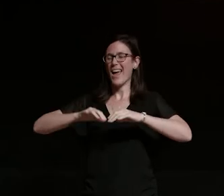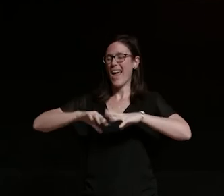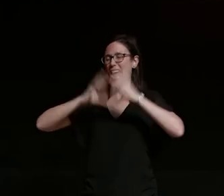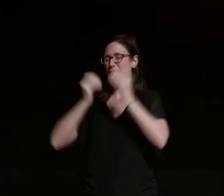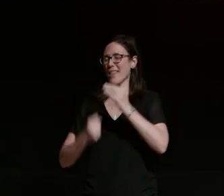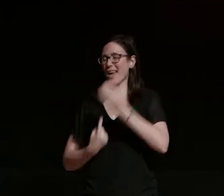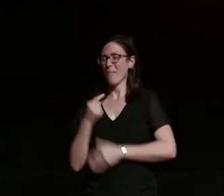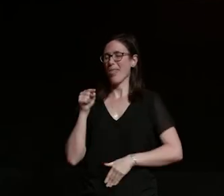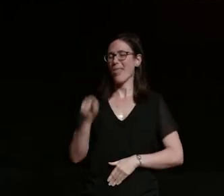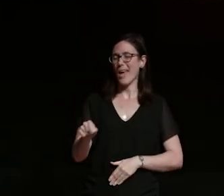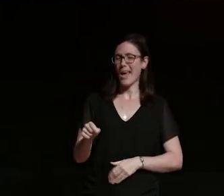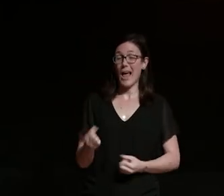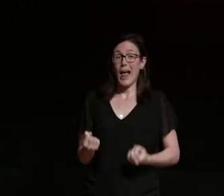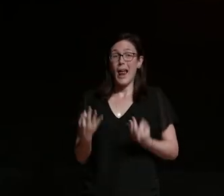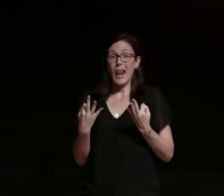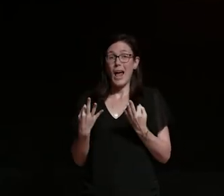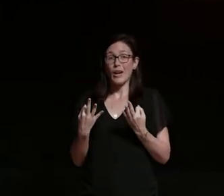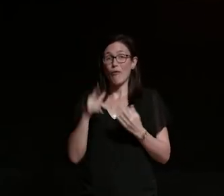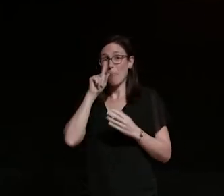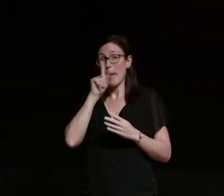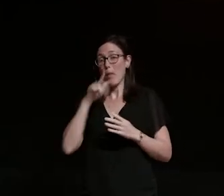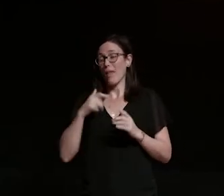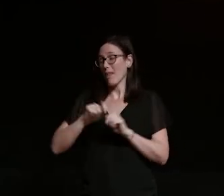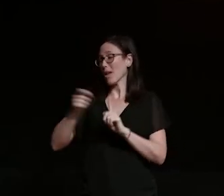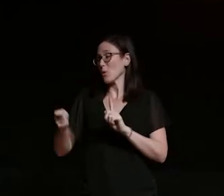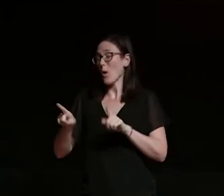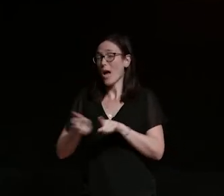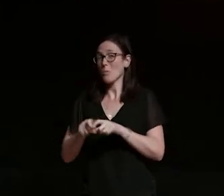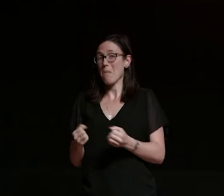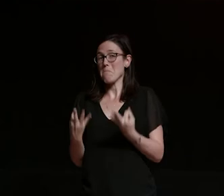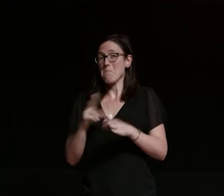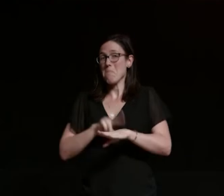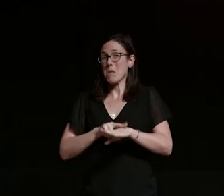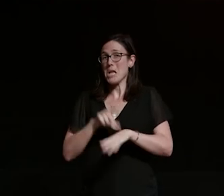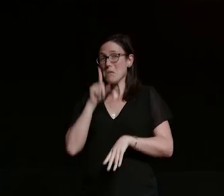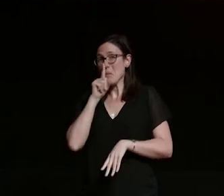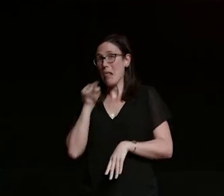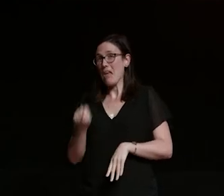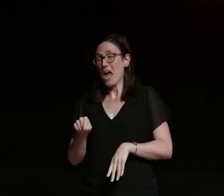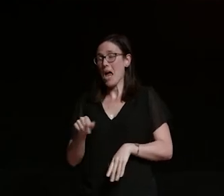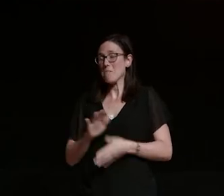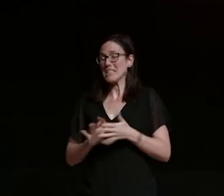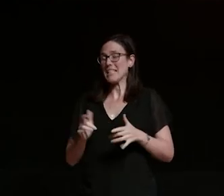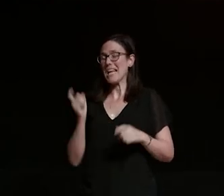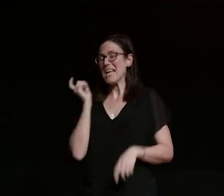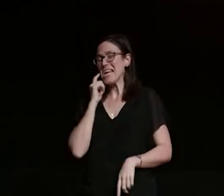neighbors and police stations make for easy living i remember being on the bike